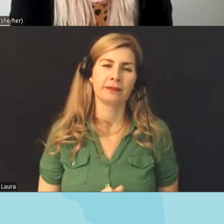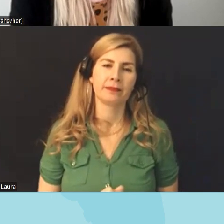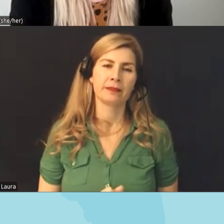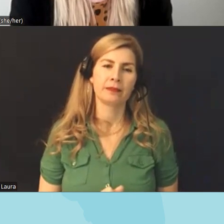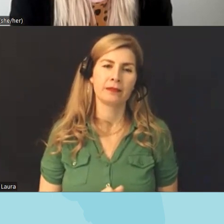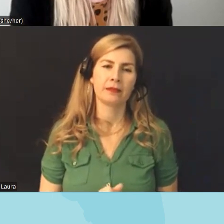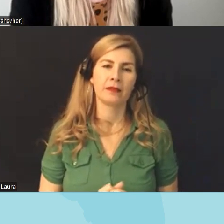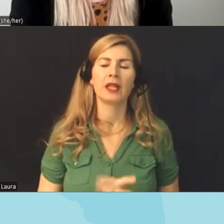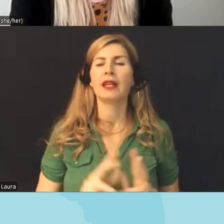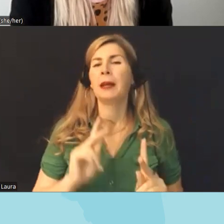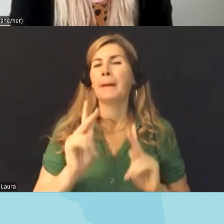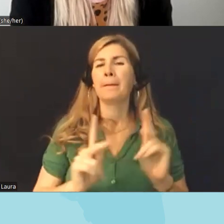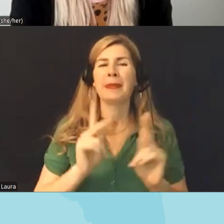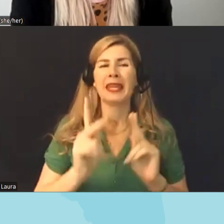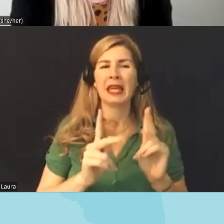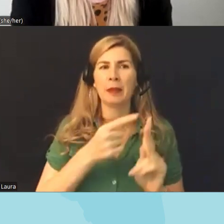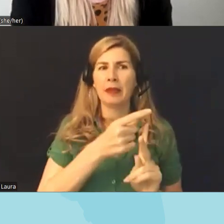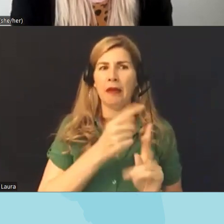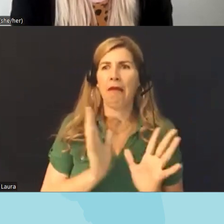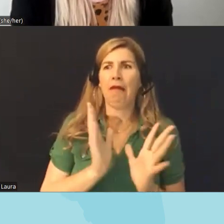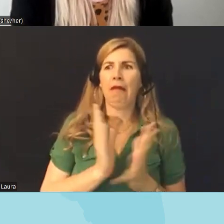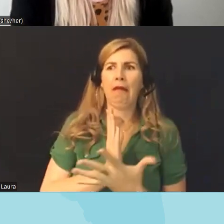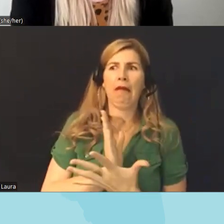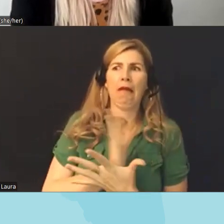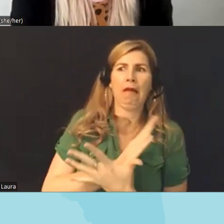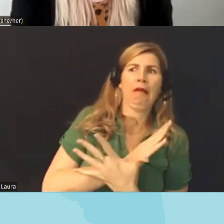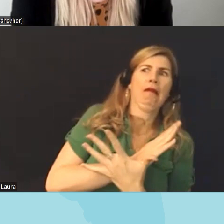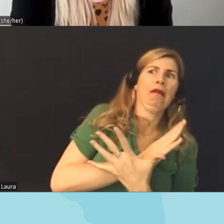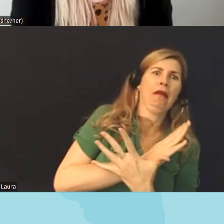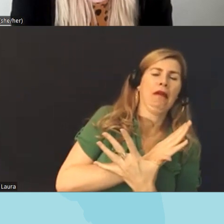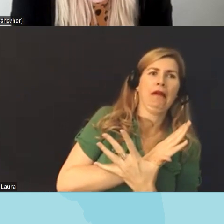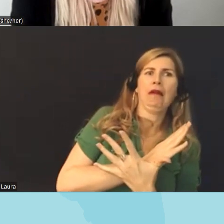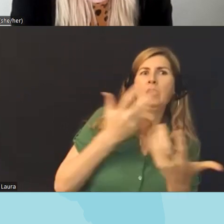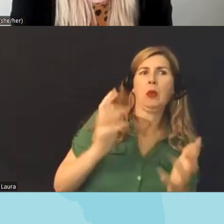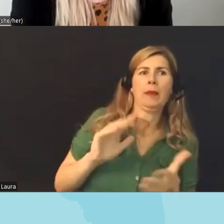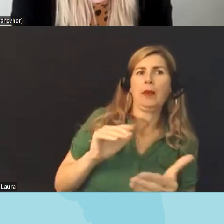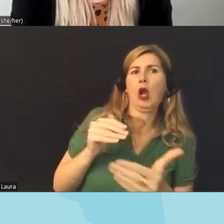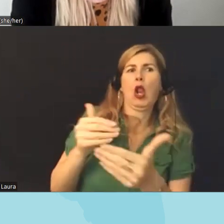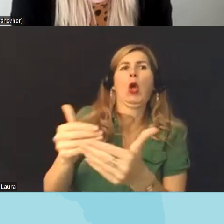are staring way clearer of anything that might fall uh a follow of the law to stop themselves